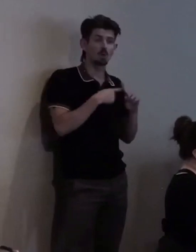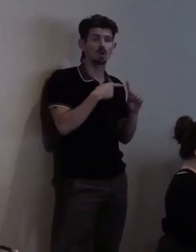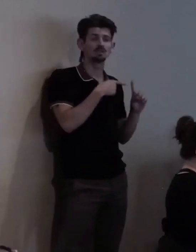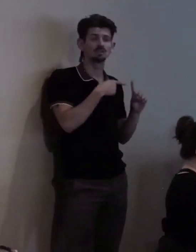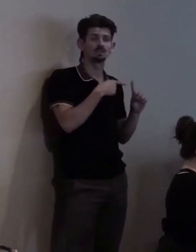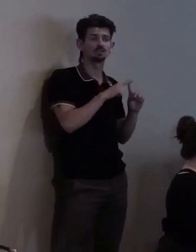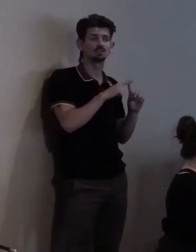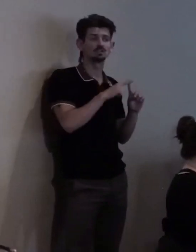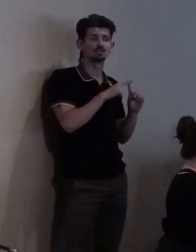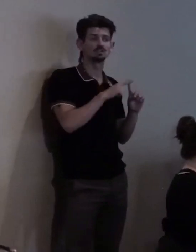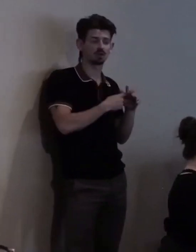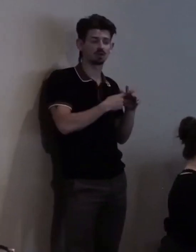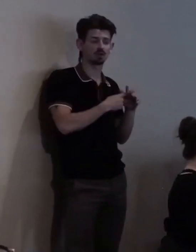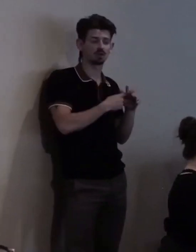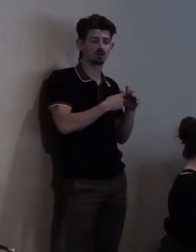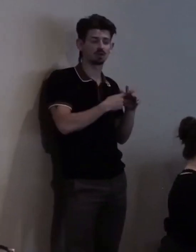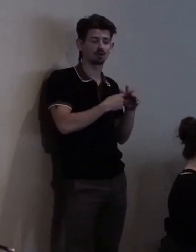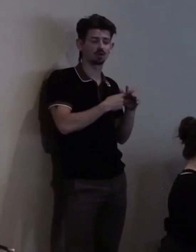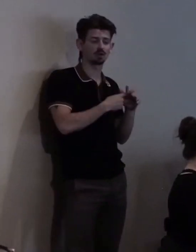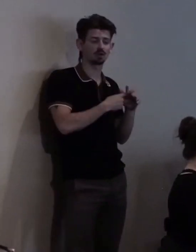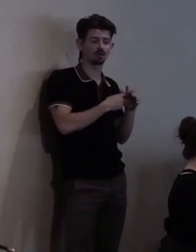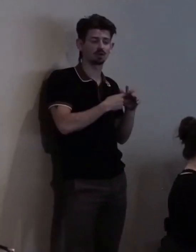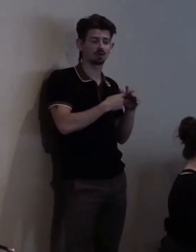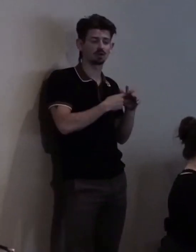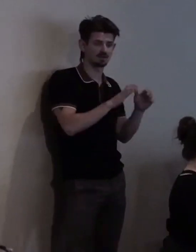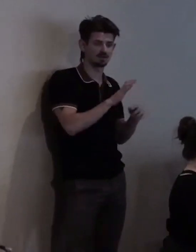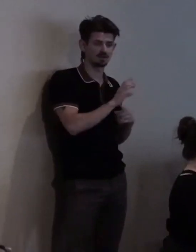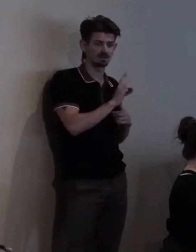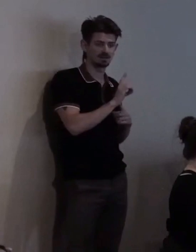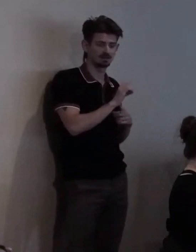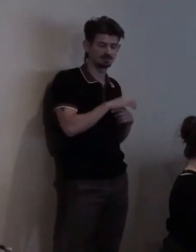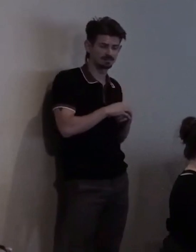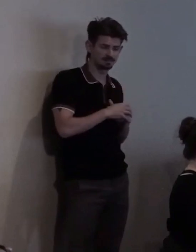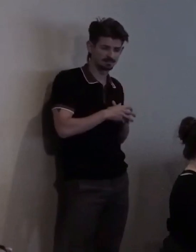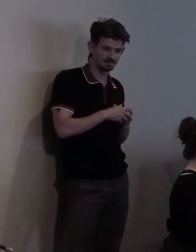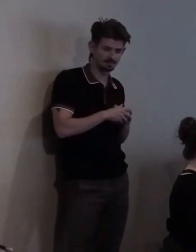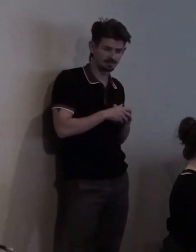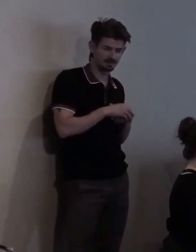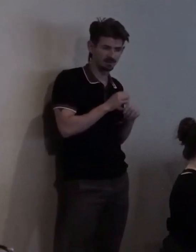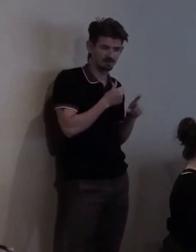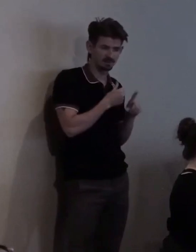her disability was hidden and she was one of the first